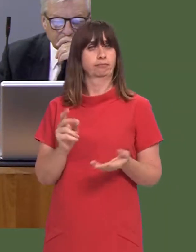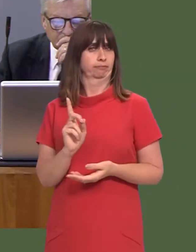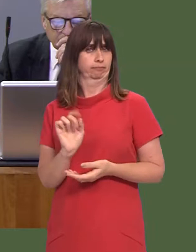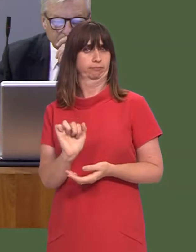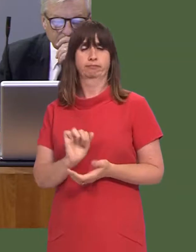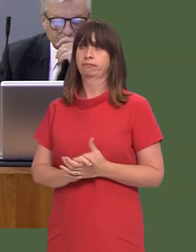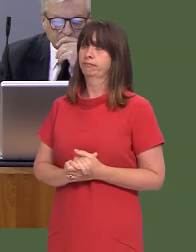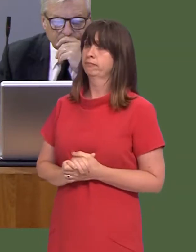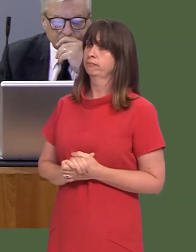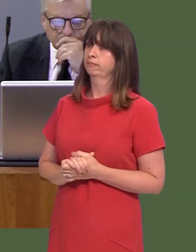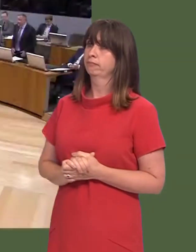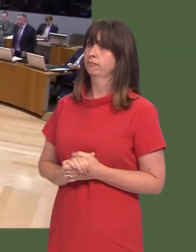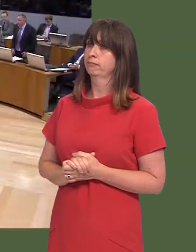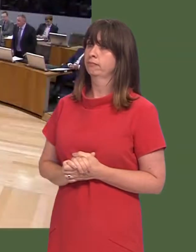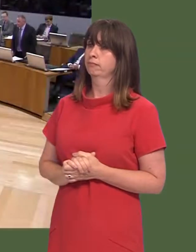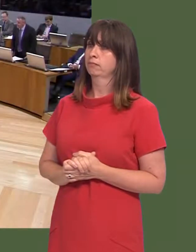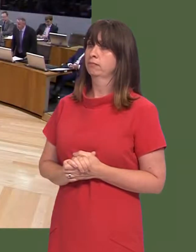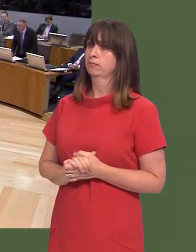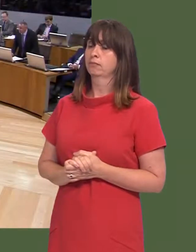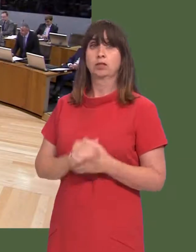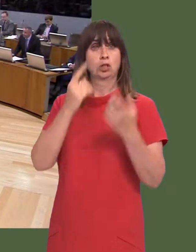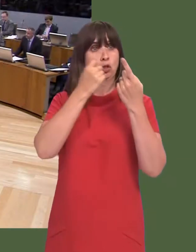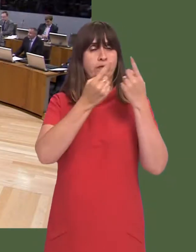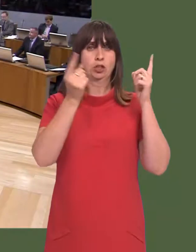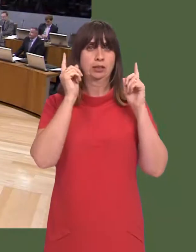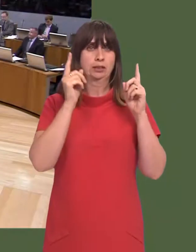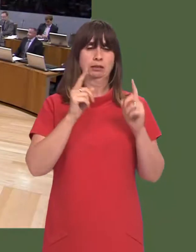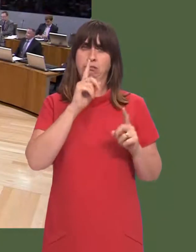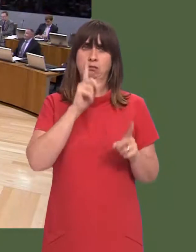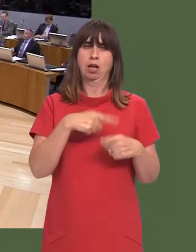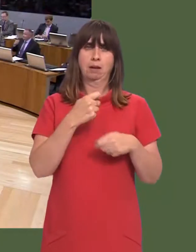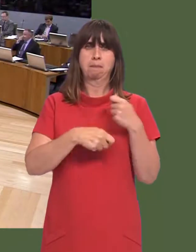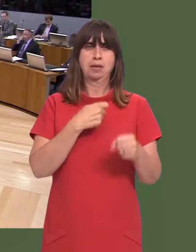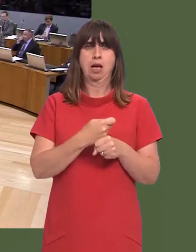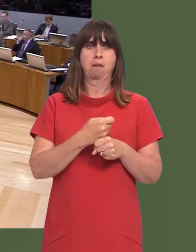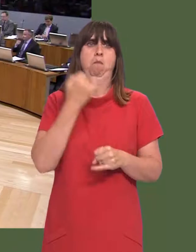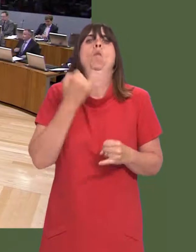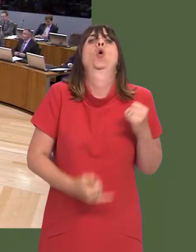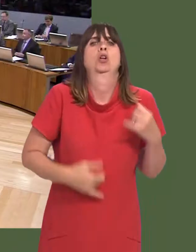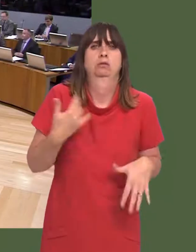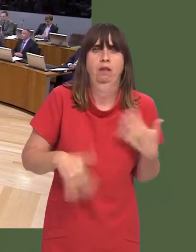of reductions in terms of certain courses and income? Carwyn Jones: Well, I think itís hugely important that our universities donít hamstring themselves,